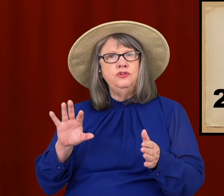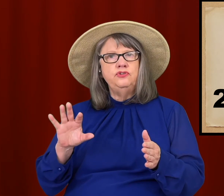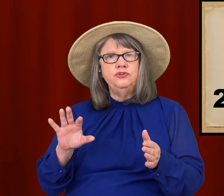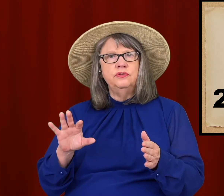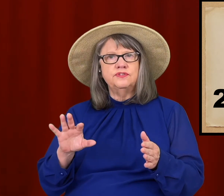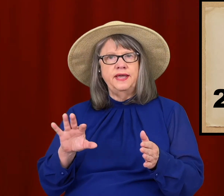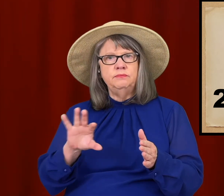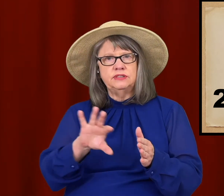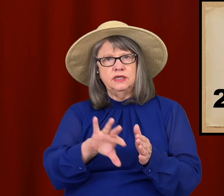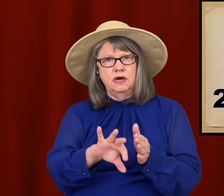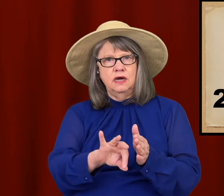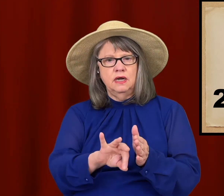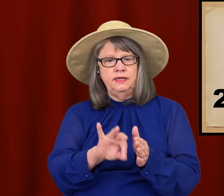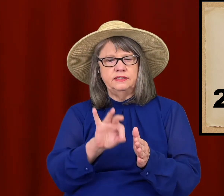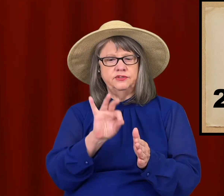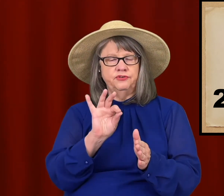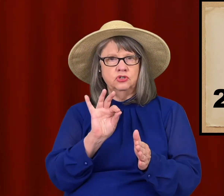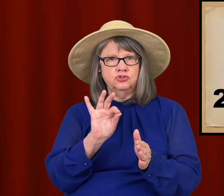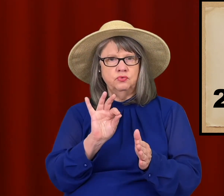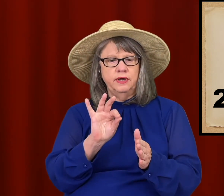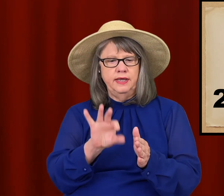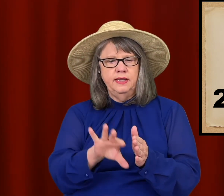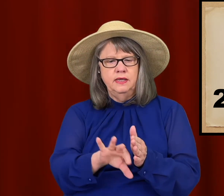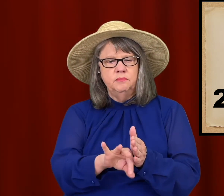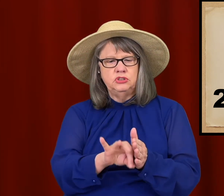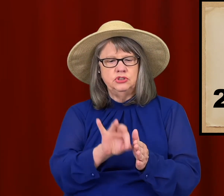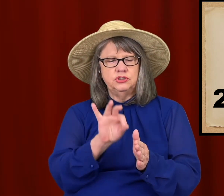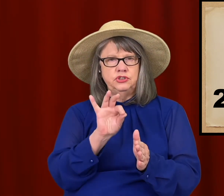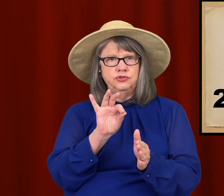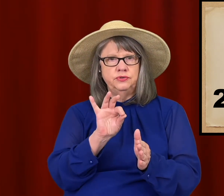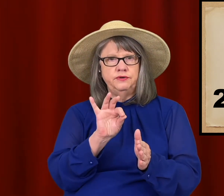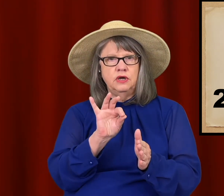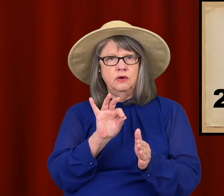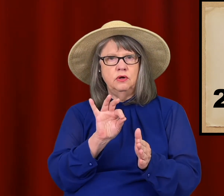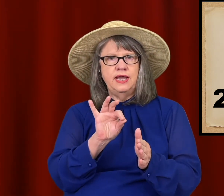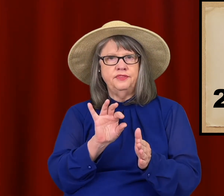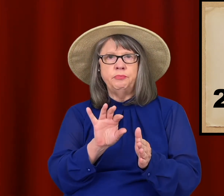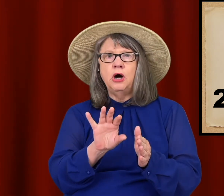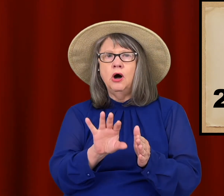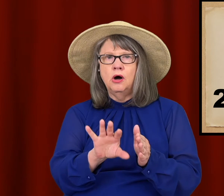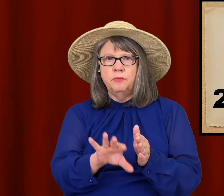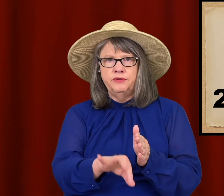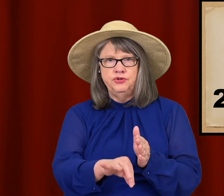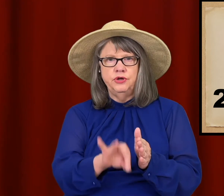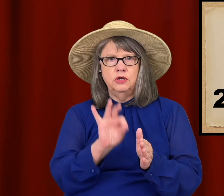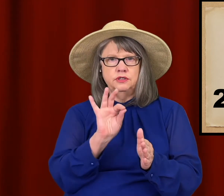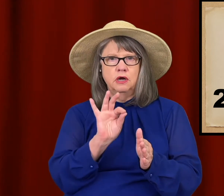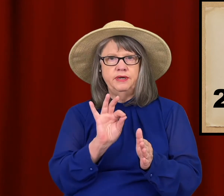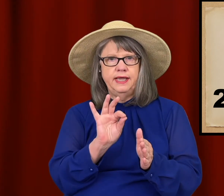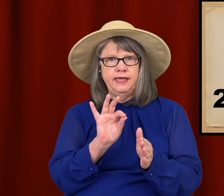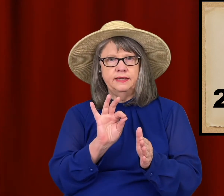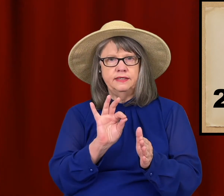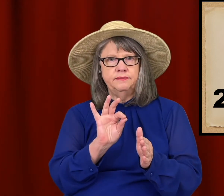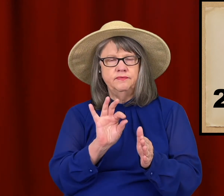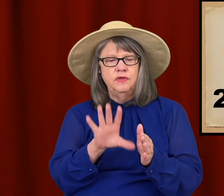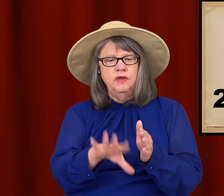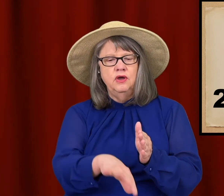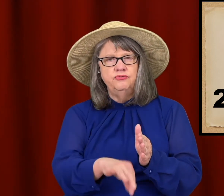do the same sign as the first way but just do it at the palm of your non-dominant hand.